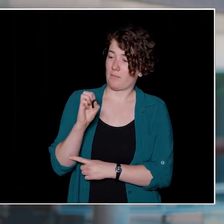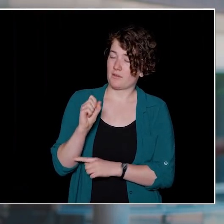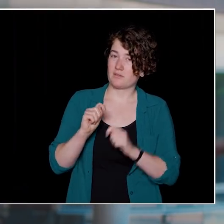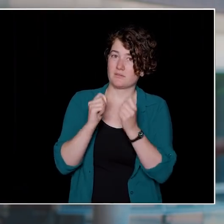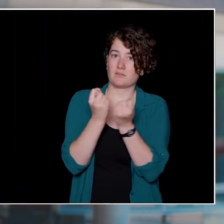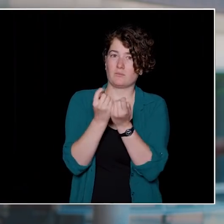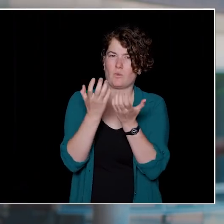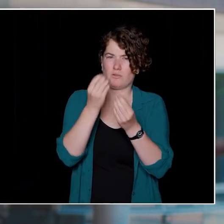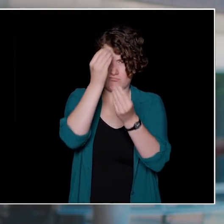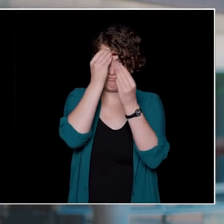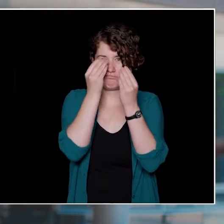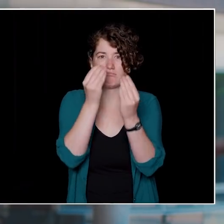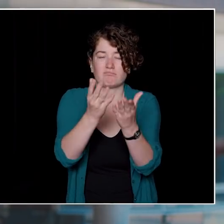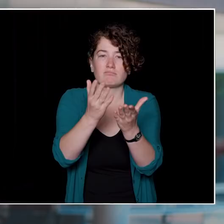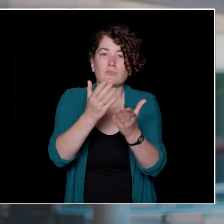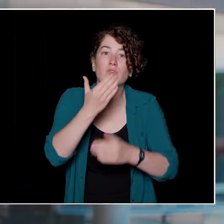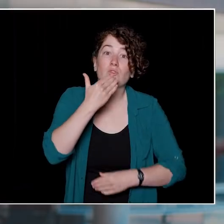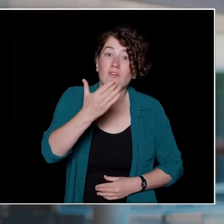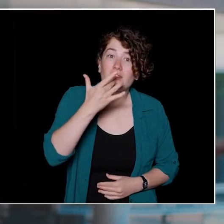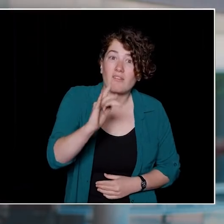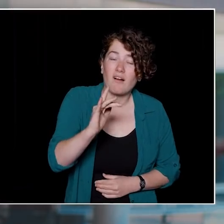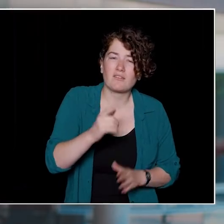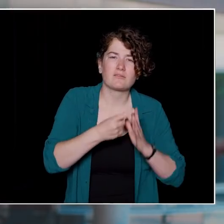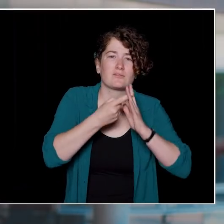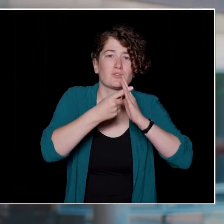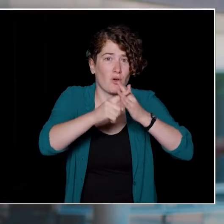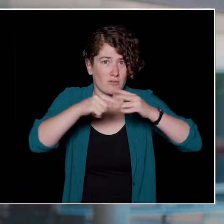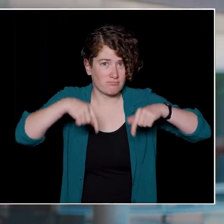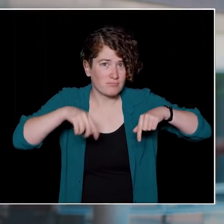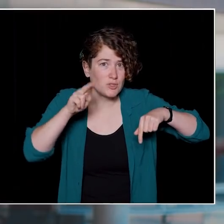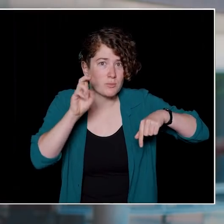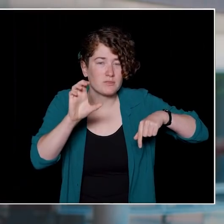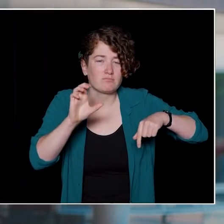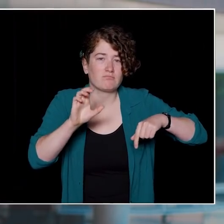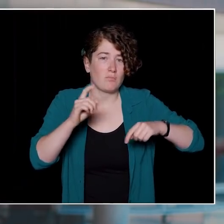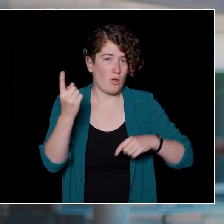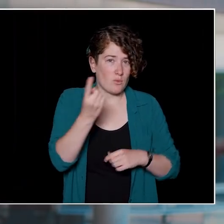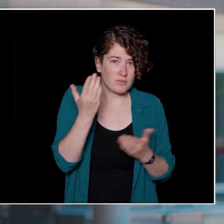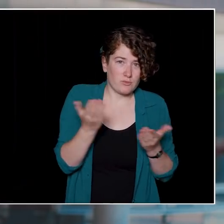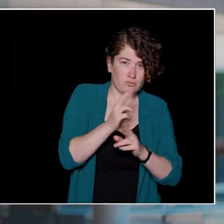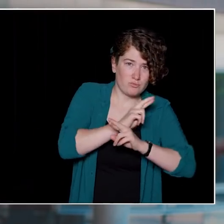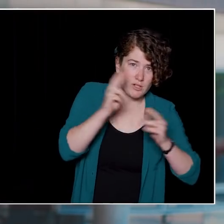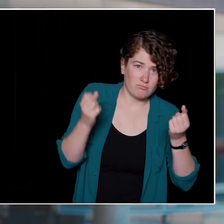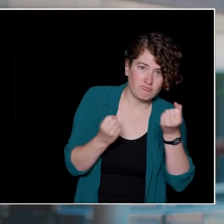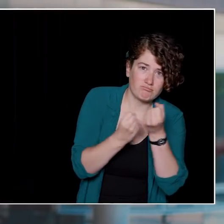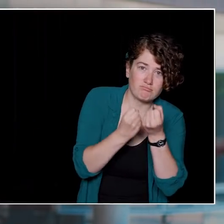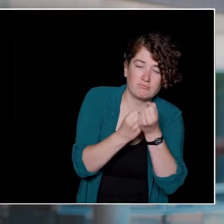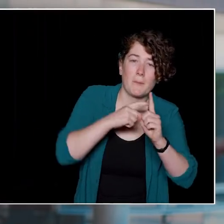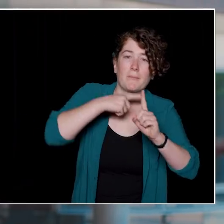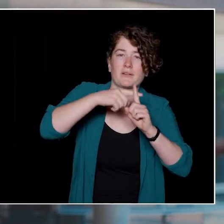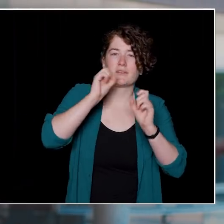On behalf of our entire AMS team, we wish you the best of luck on the start of your UBC journey. We're always here if you need us